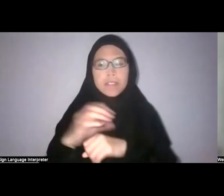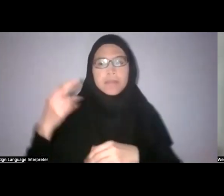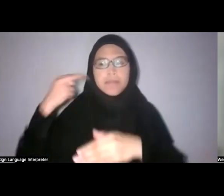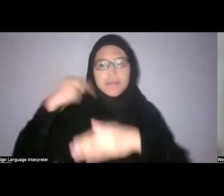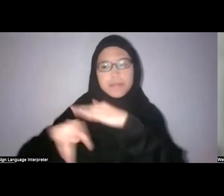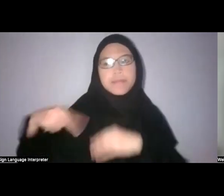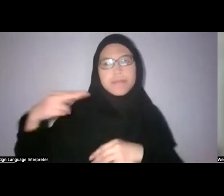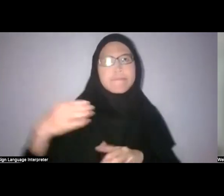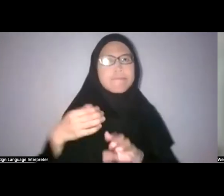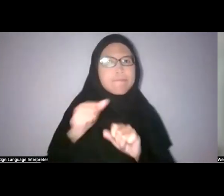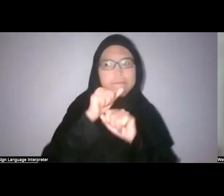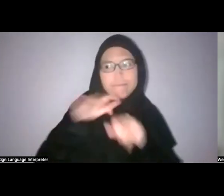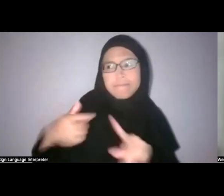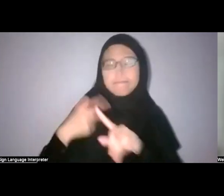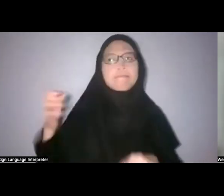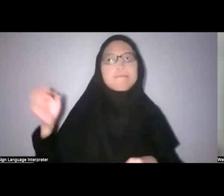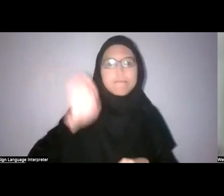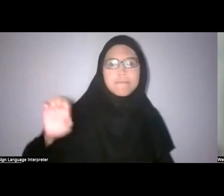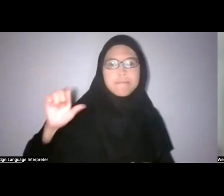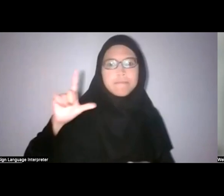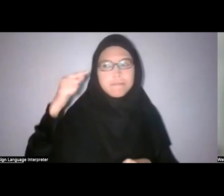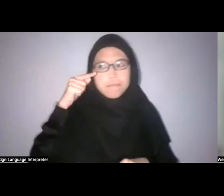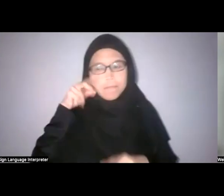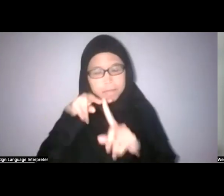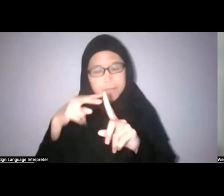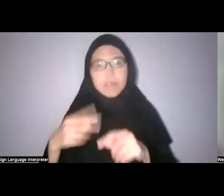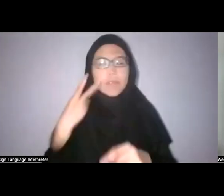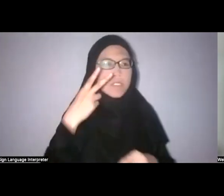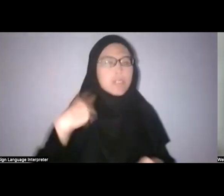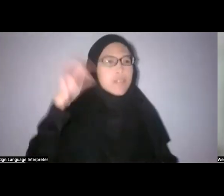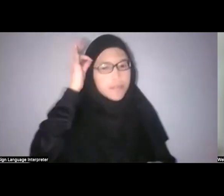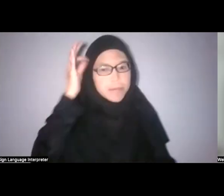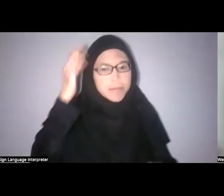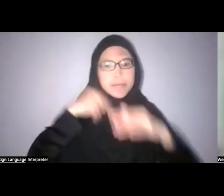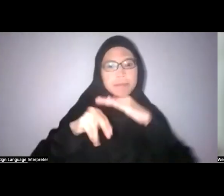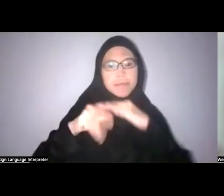to see our familiar natural icons and landscapes in a different light.